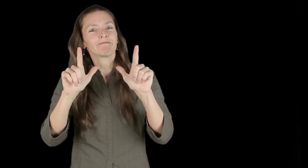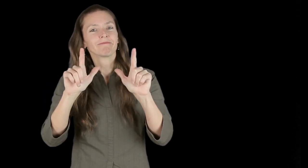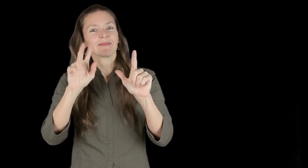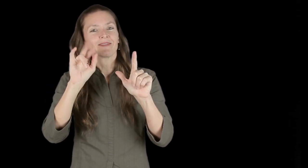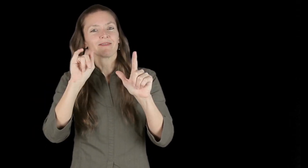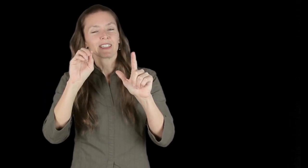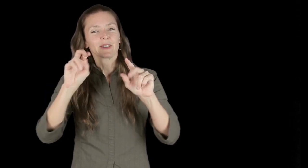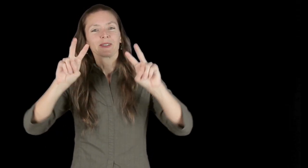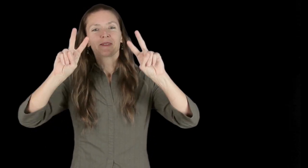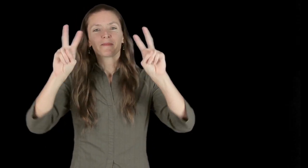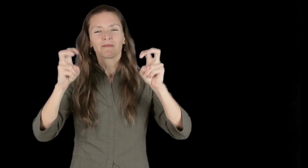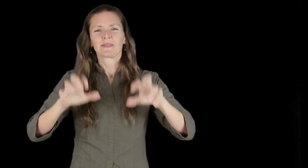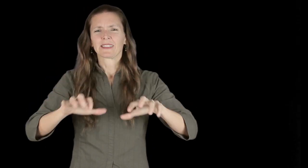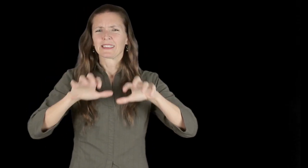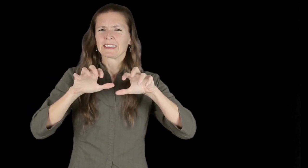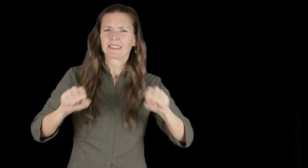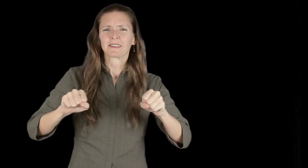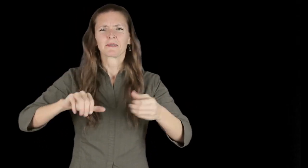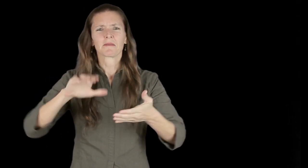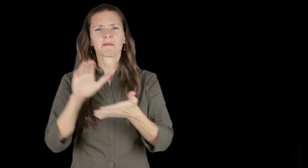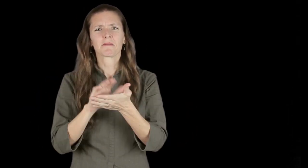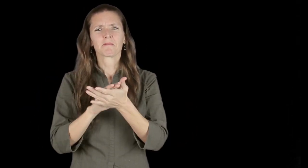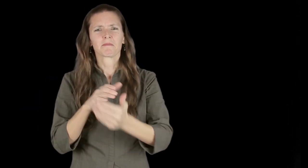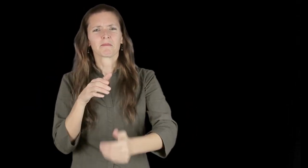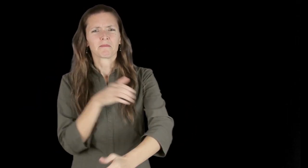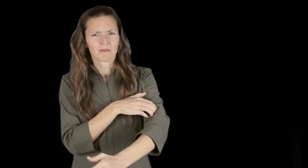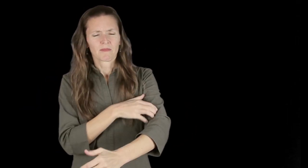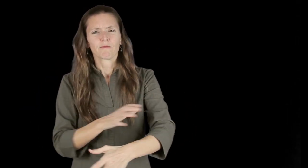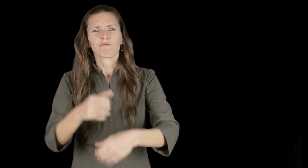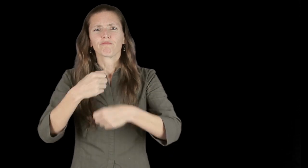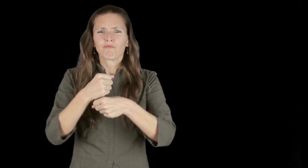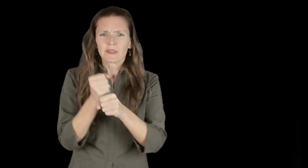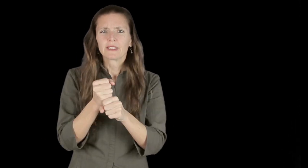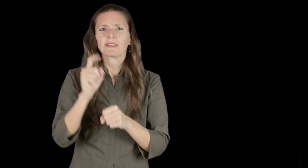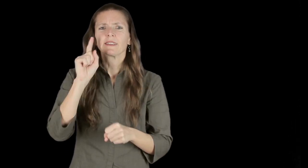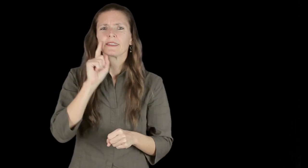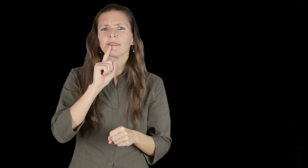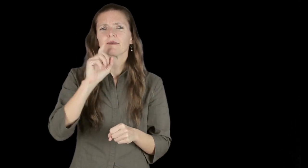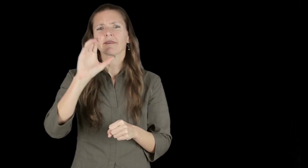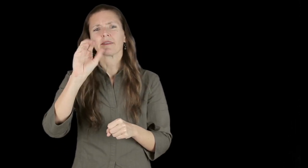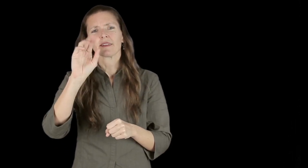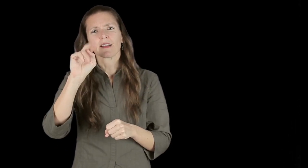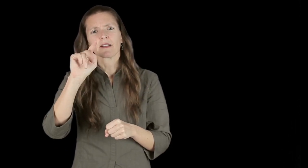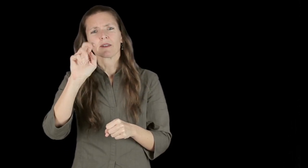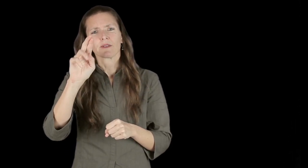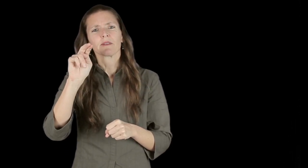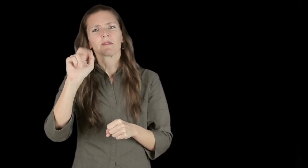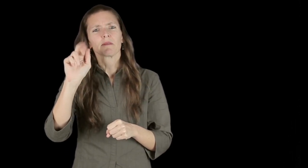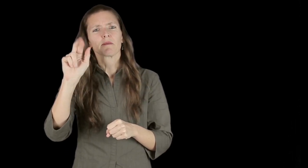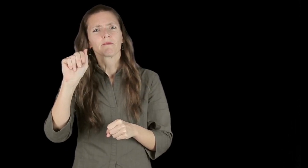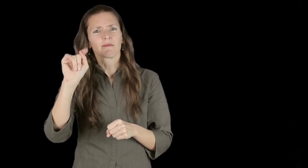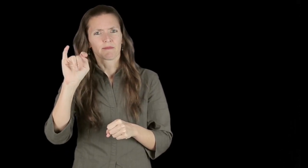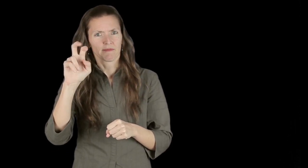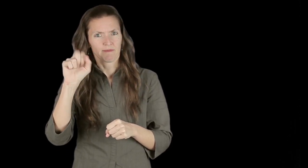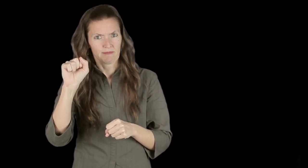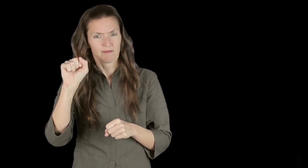Hello! I’m Raychelle Harris. Some of you may remember my prior video article, Seizing Academic Power: Creating Deaf Counternarratives.